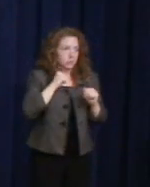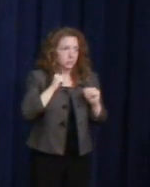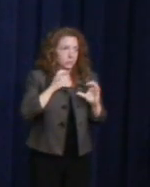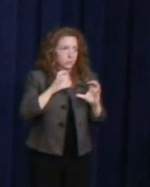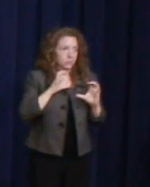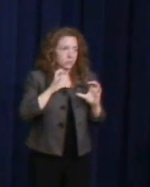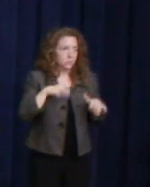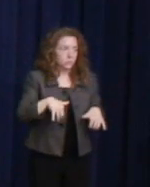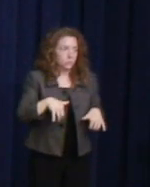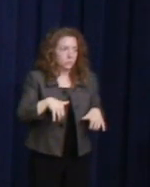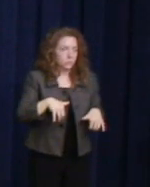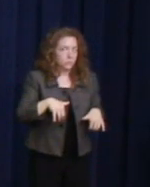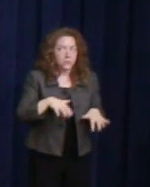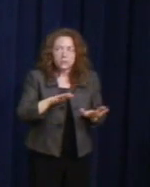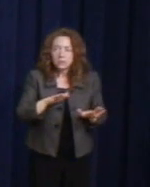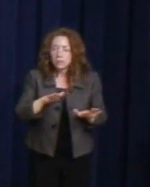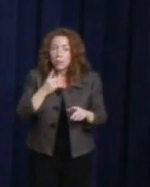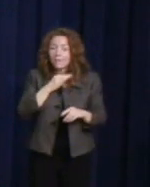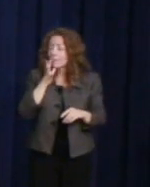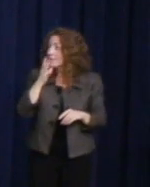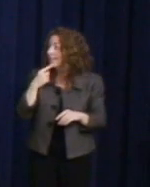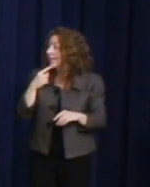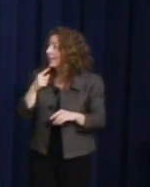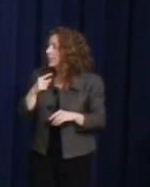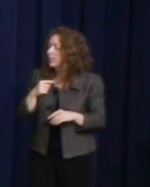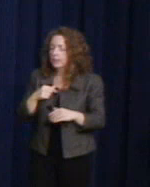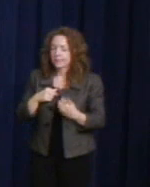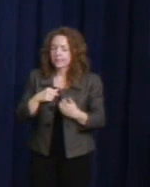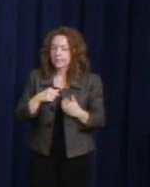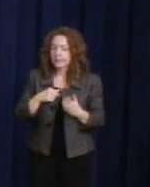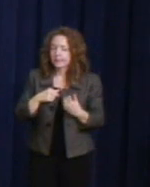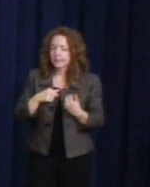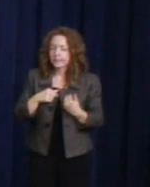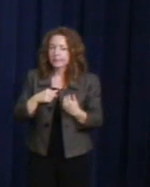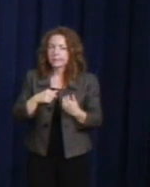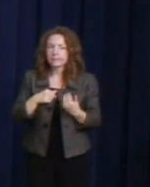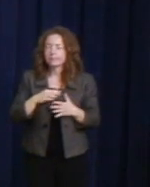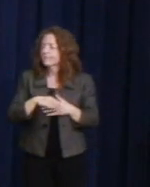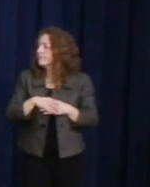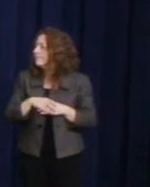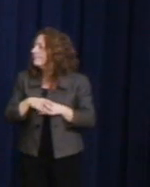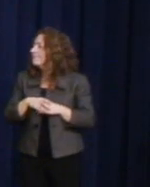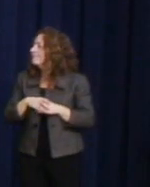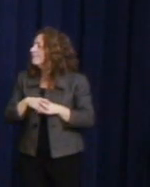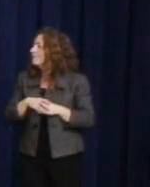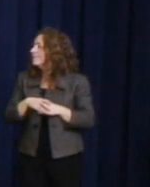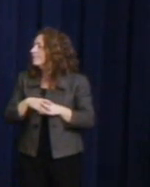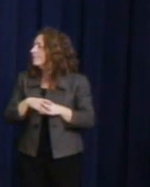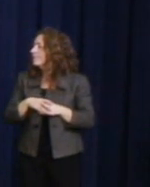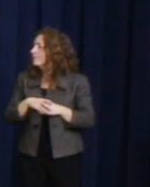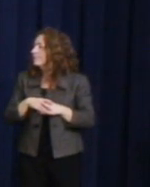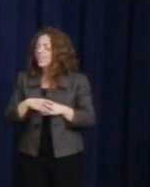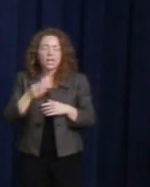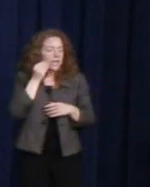one of the moms said "Please. Don't go there." I said "It's a complicated issue. Go ask your mom."